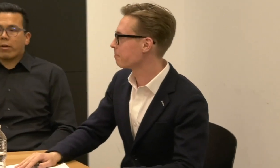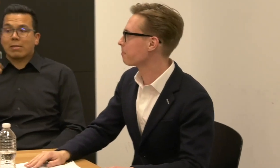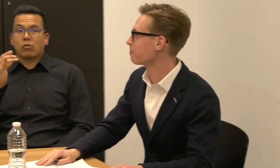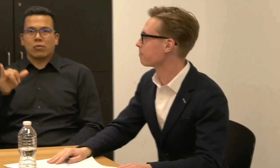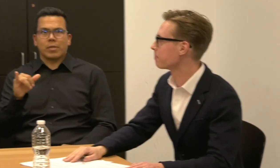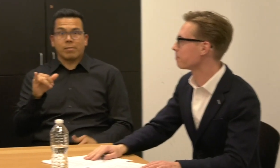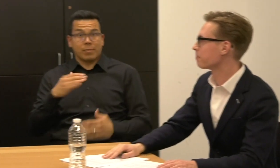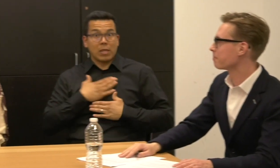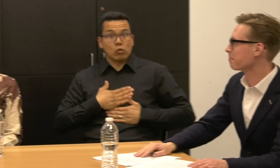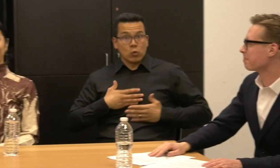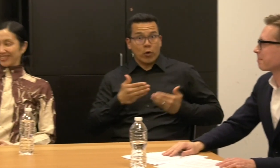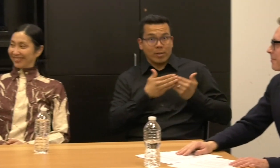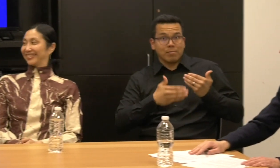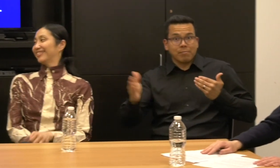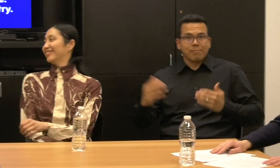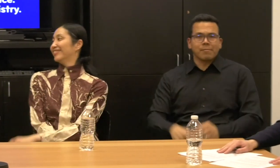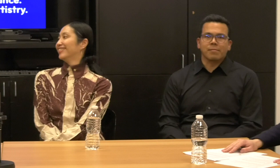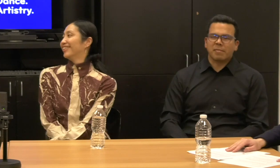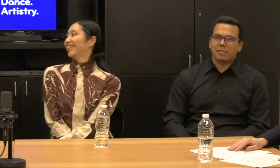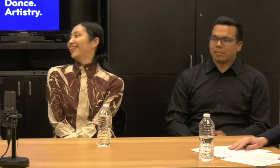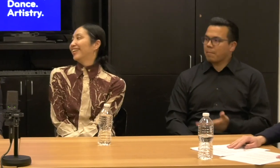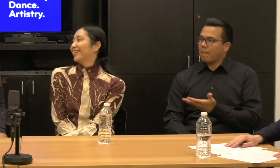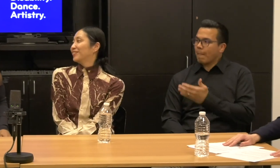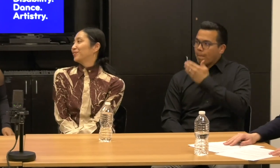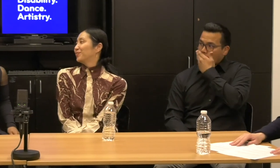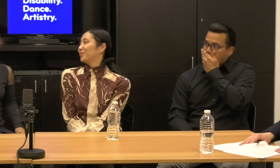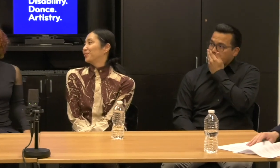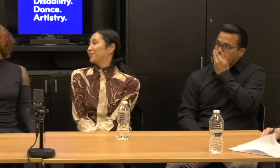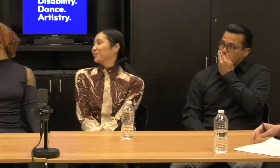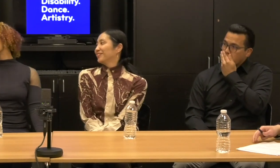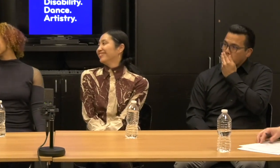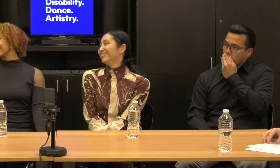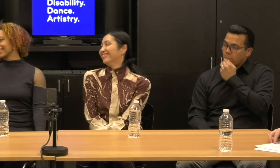Thank you. Kevin: Hi everyone.